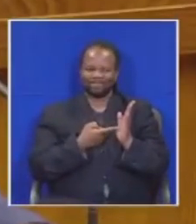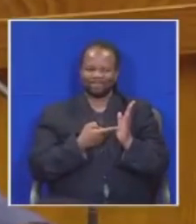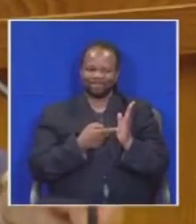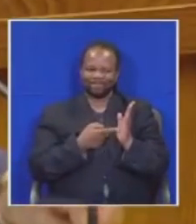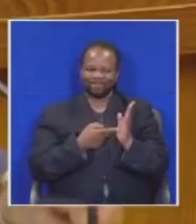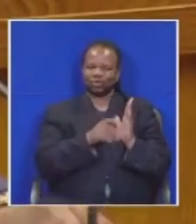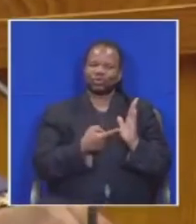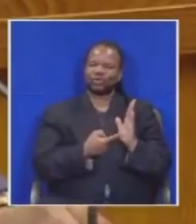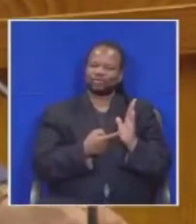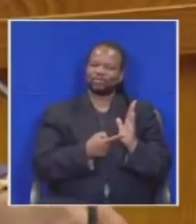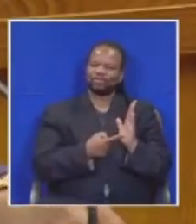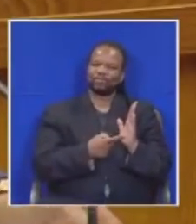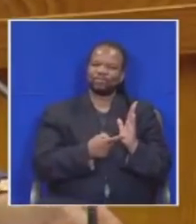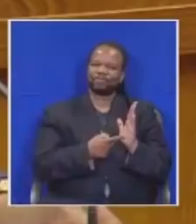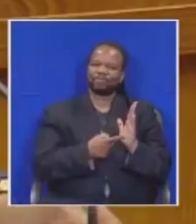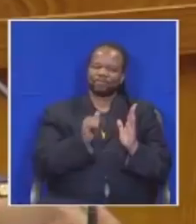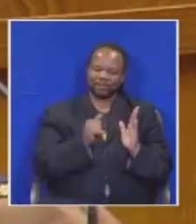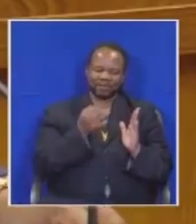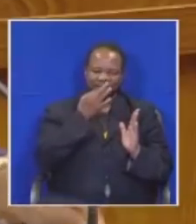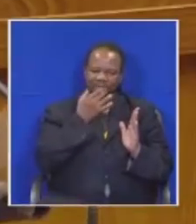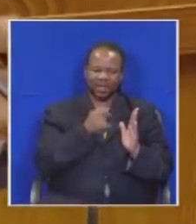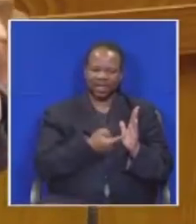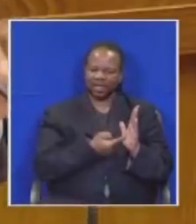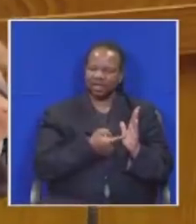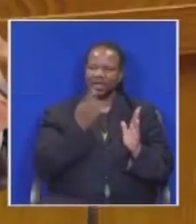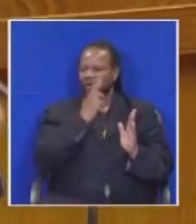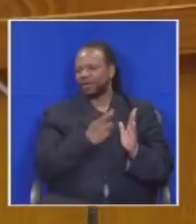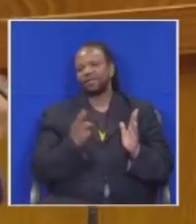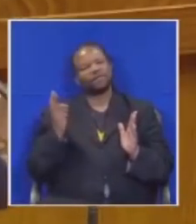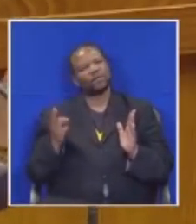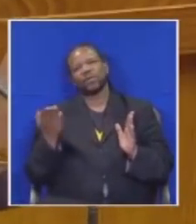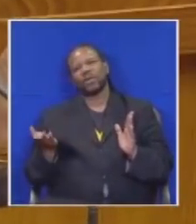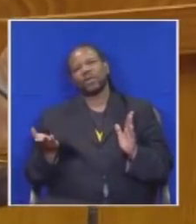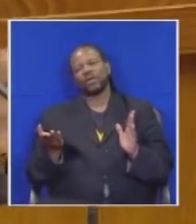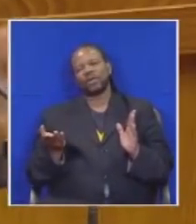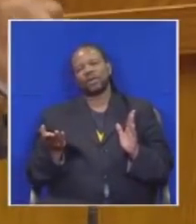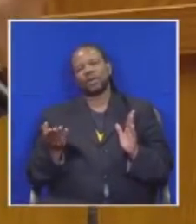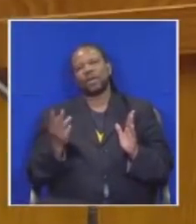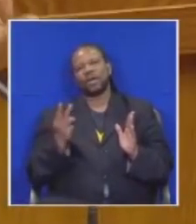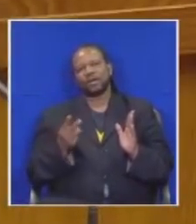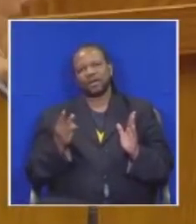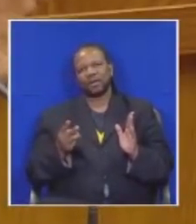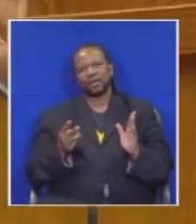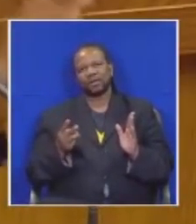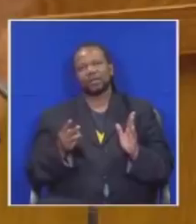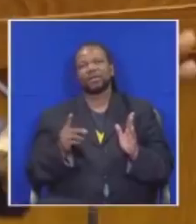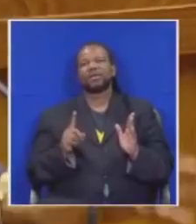I took god to review So this matter has been in the hands of the courts